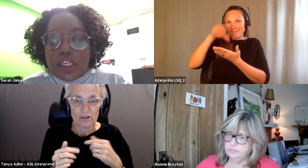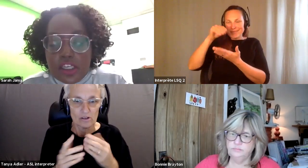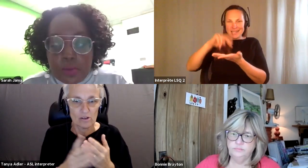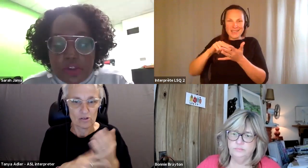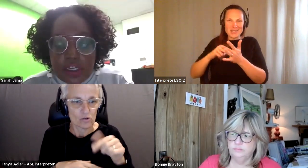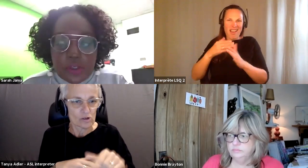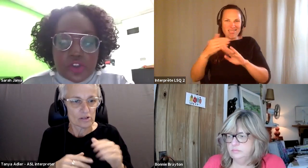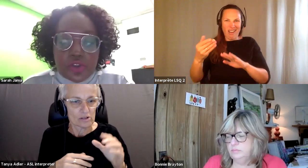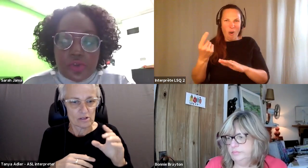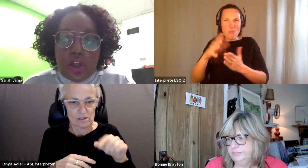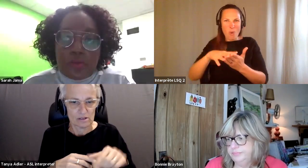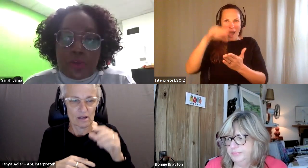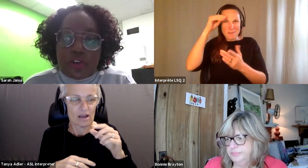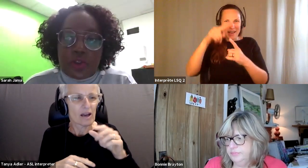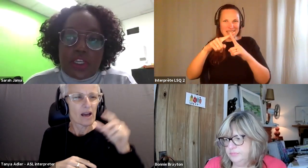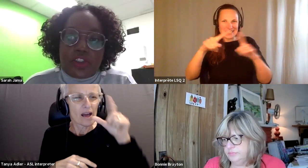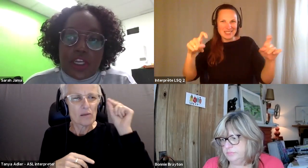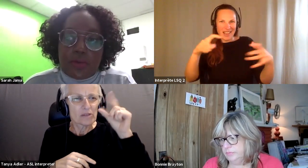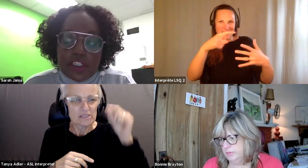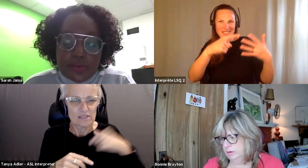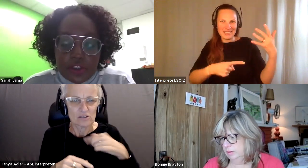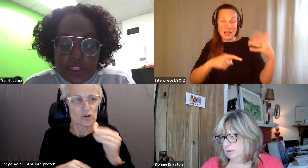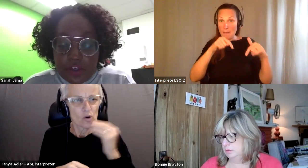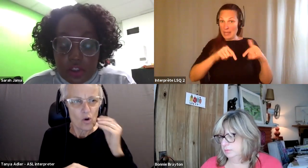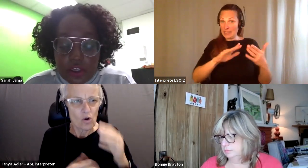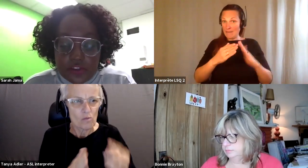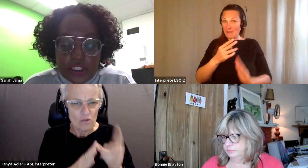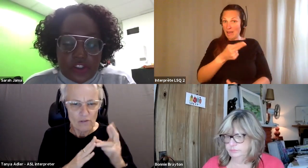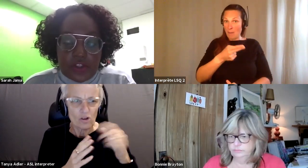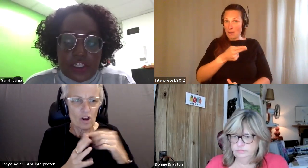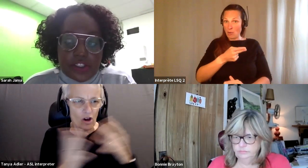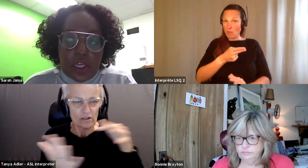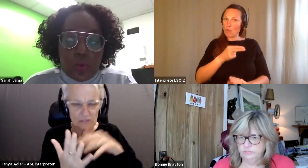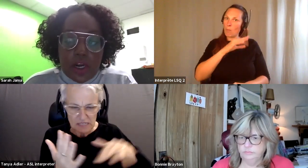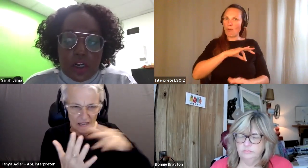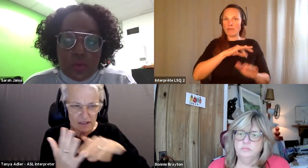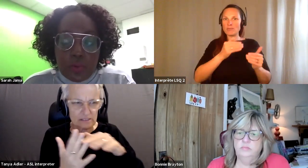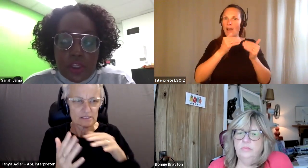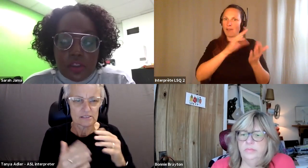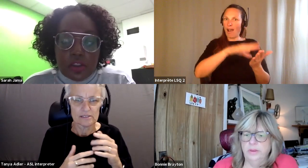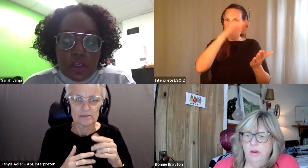Sarah Jama: Here in Hamilton but also feel homely review kids we have hospital they've done a lot of studies on this, where women.